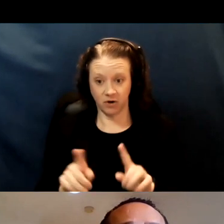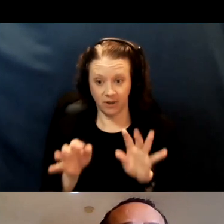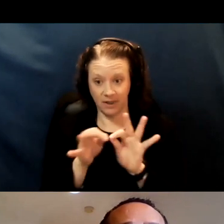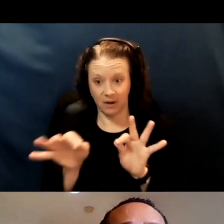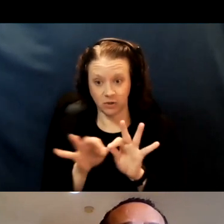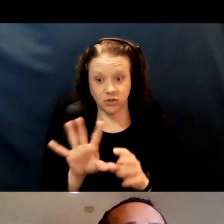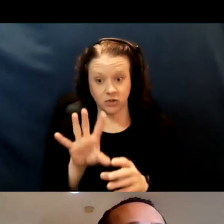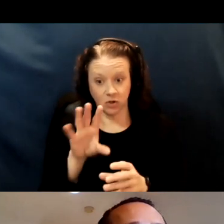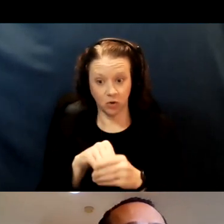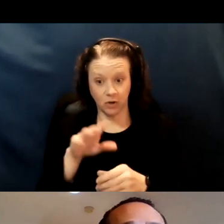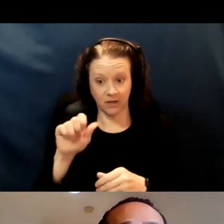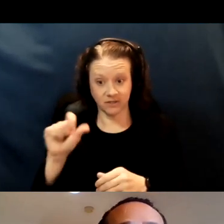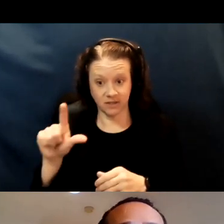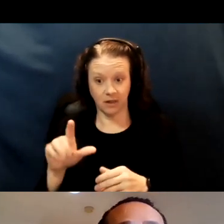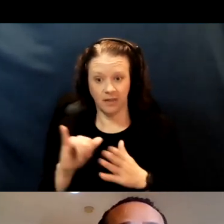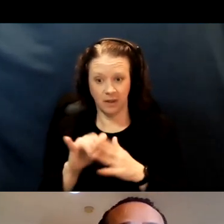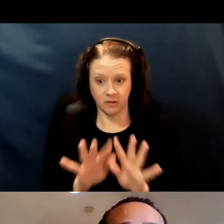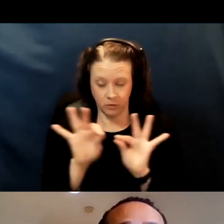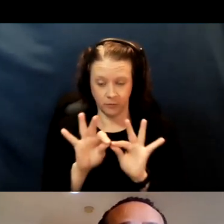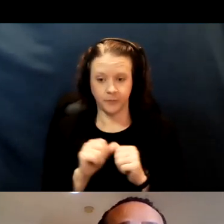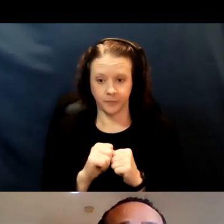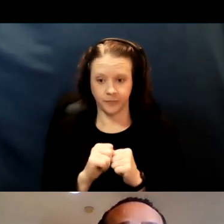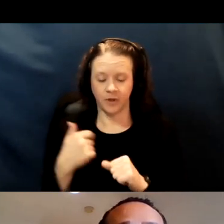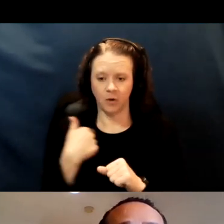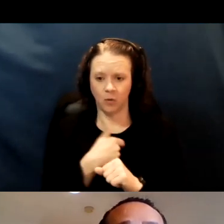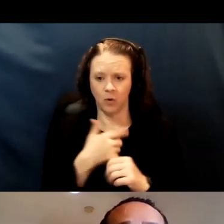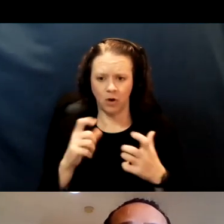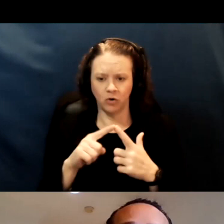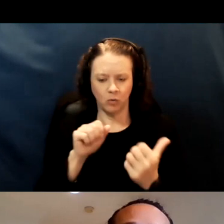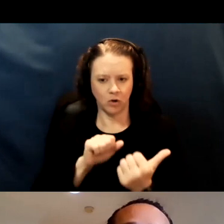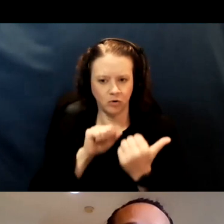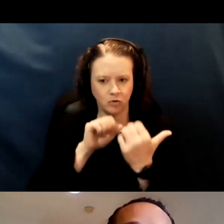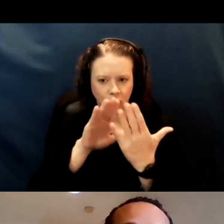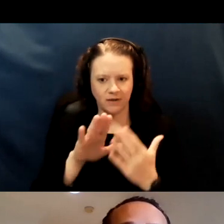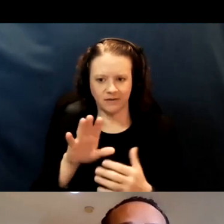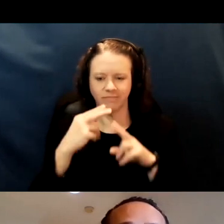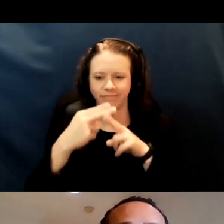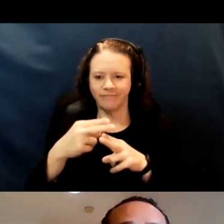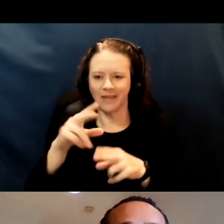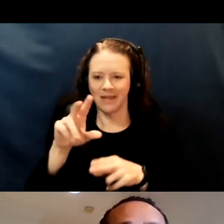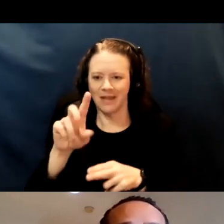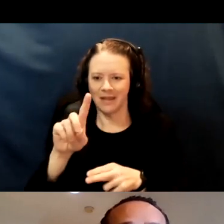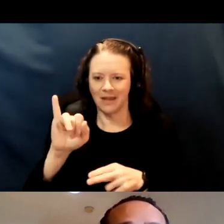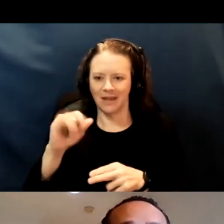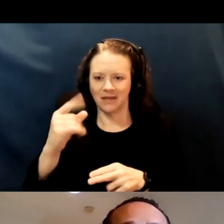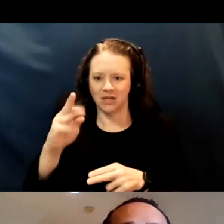We also wanted to address the digital divide, in terms of how we communicate out vaccine availability.